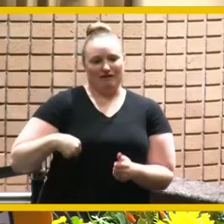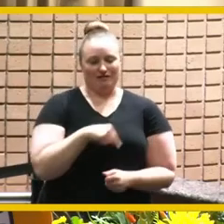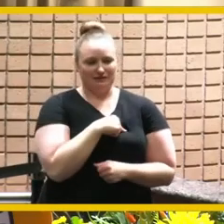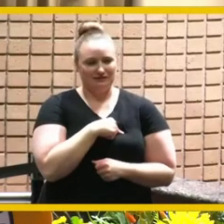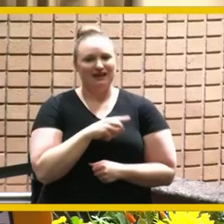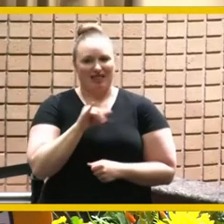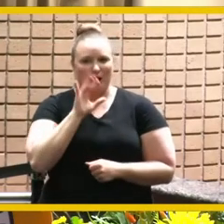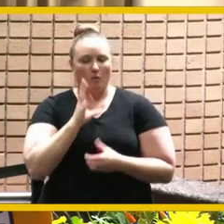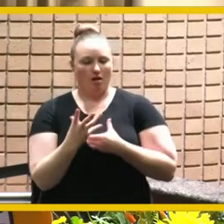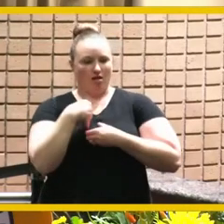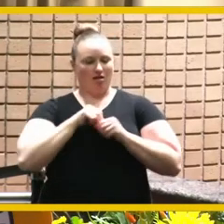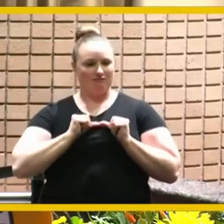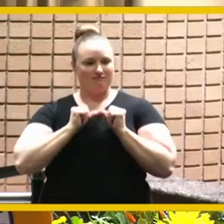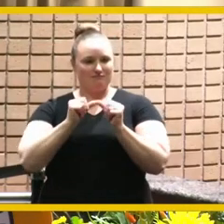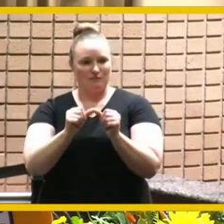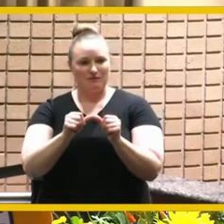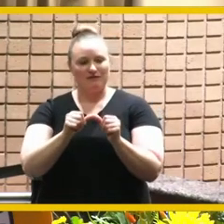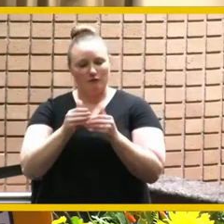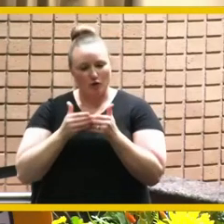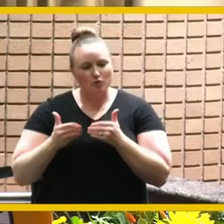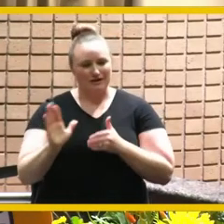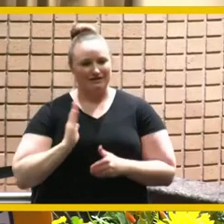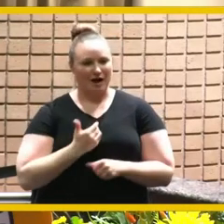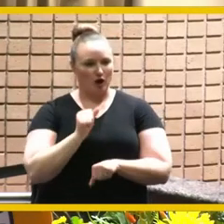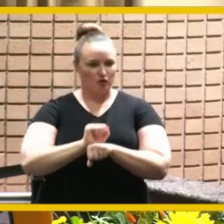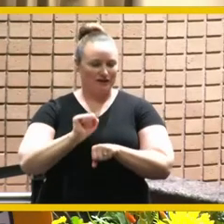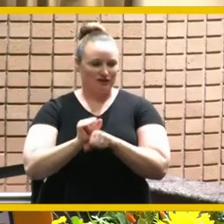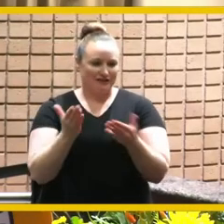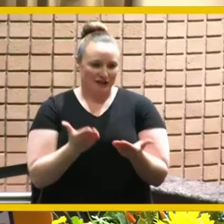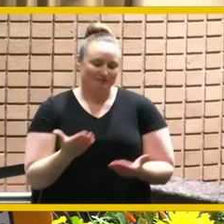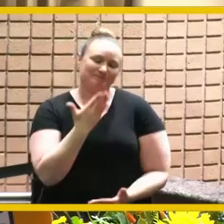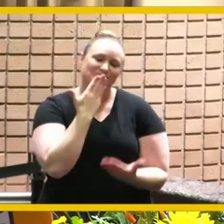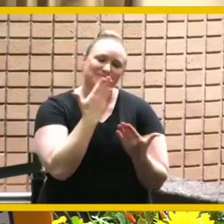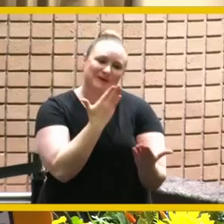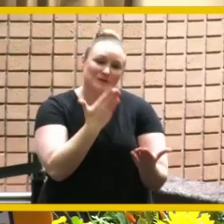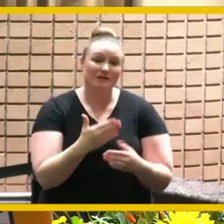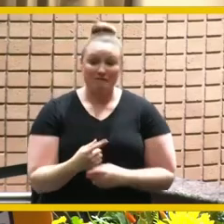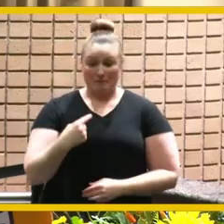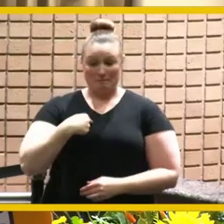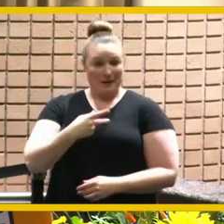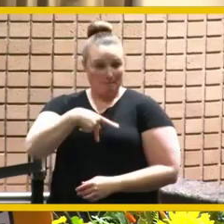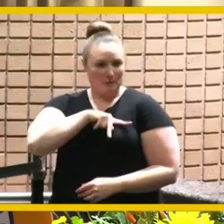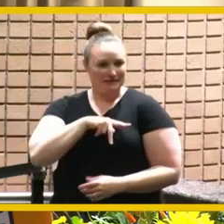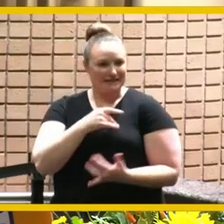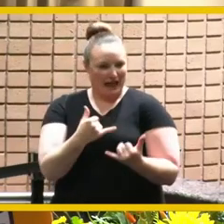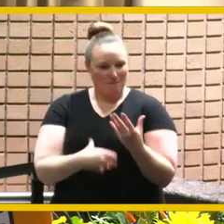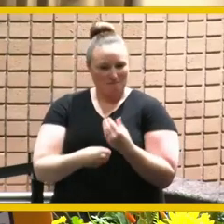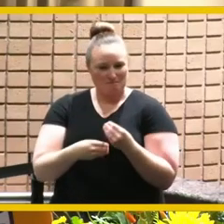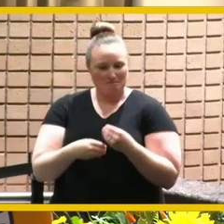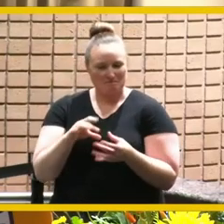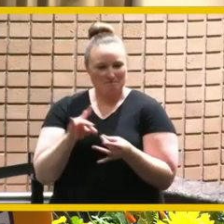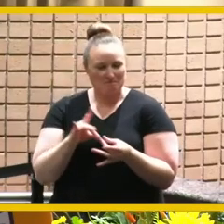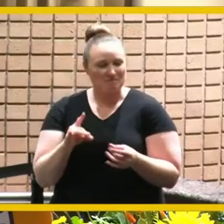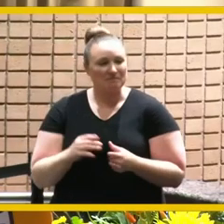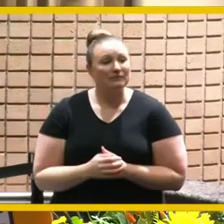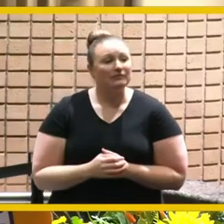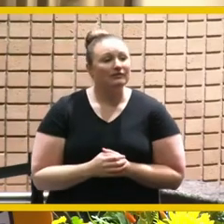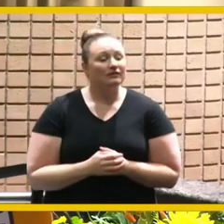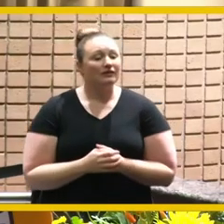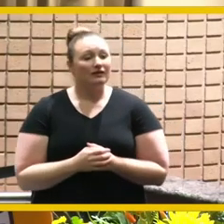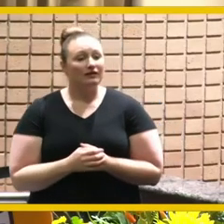for our careers here thank you for me personally mayor bailey i came here as a what behind the ears